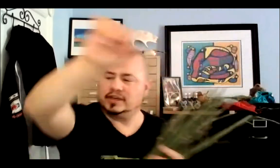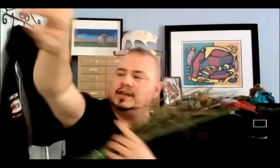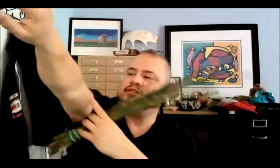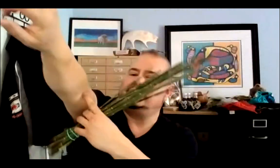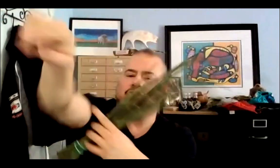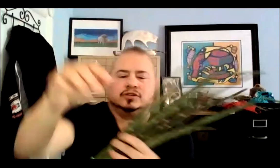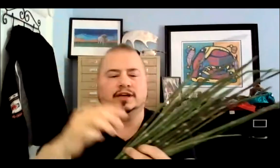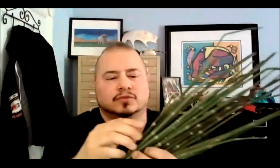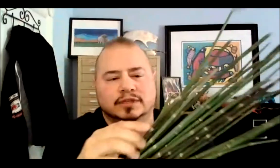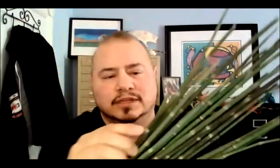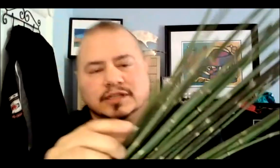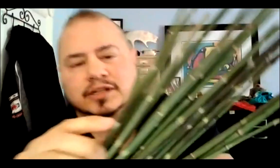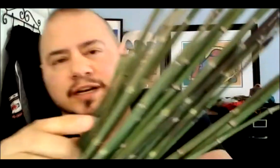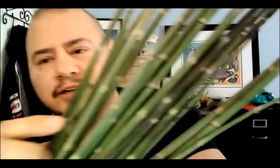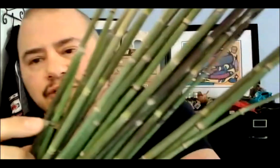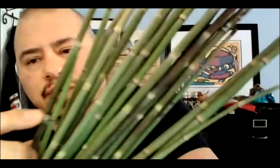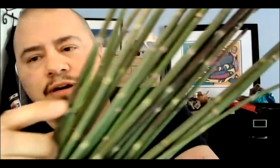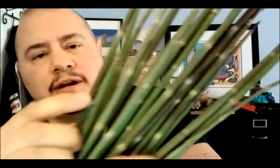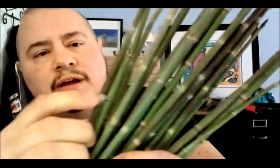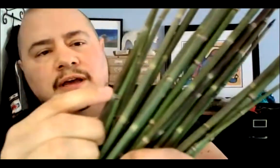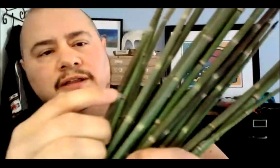connecting tissue, that's what these little connectors are, they're showing us